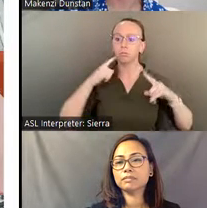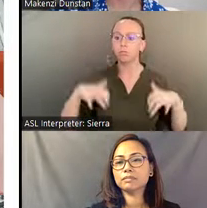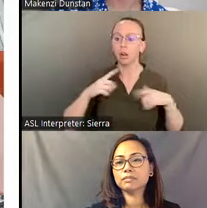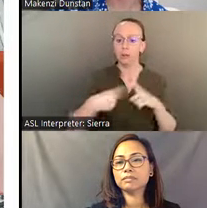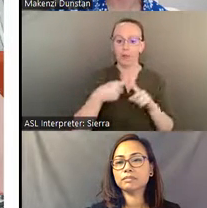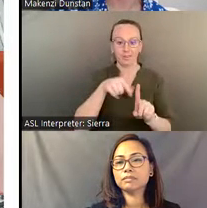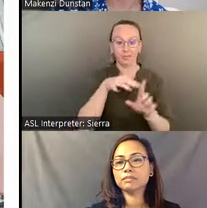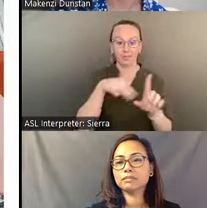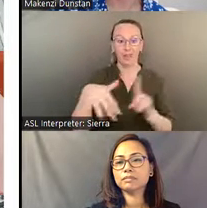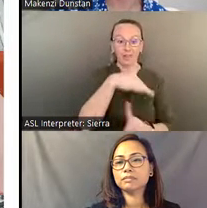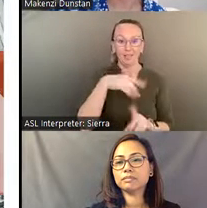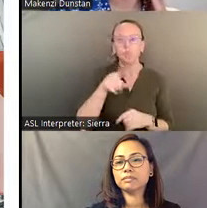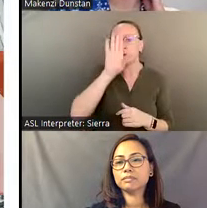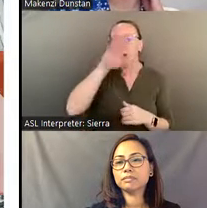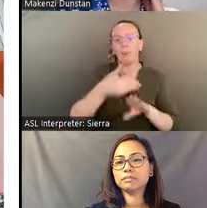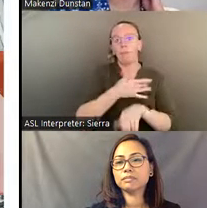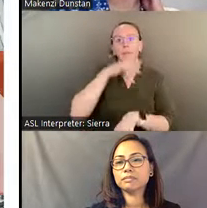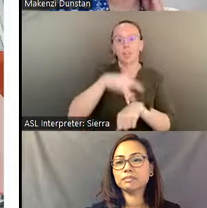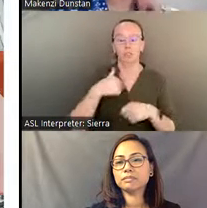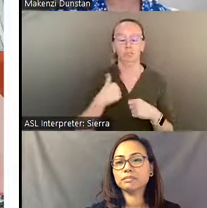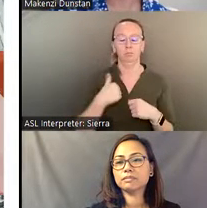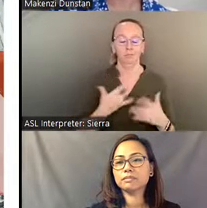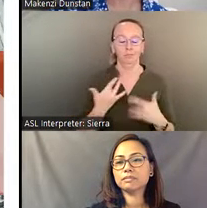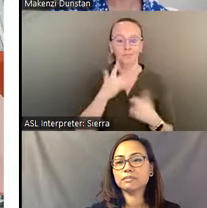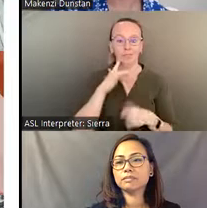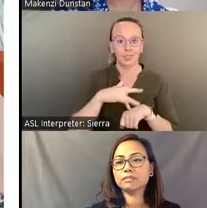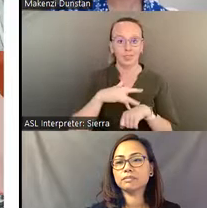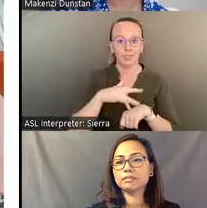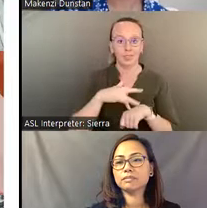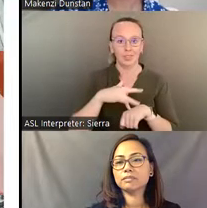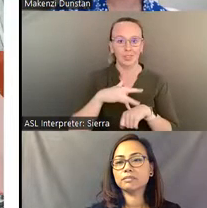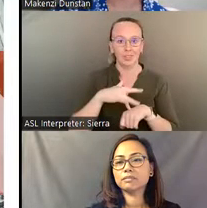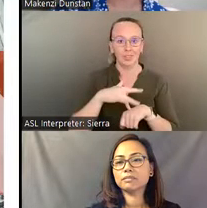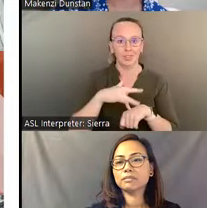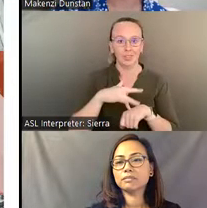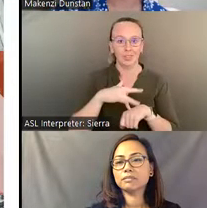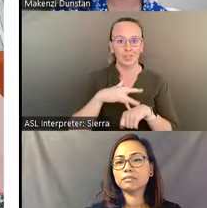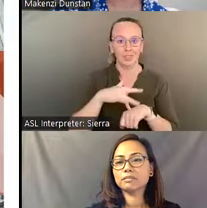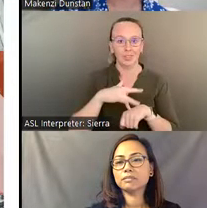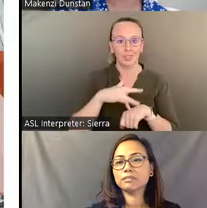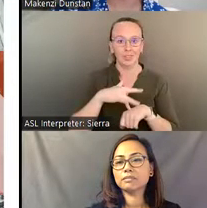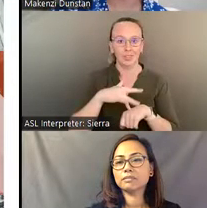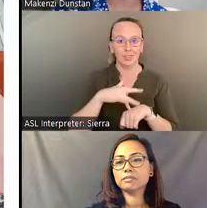I can't wait to visit in person, and I suspect many of you will feel the same by the end of this virtual journey.